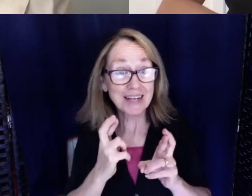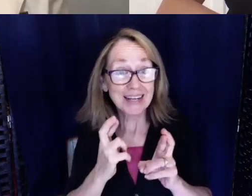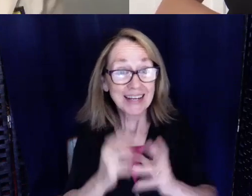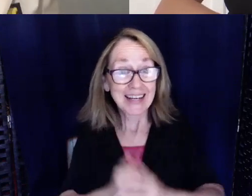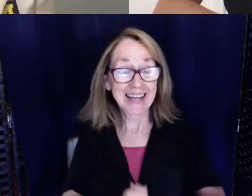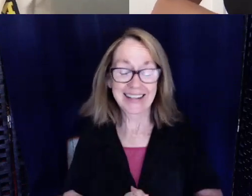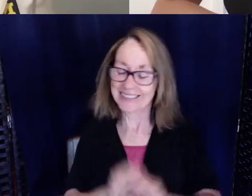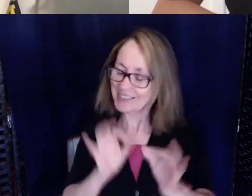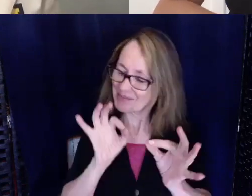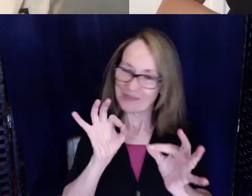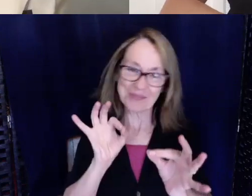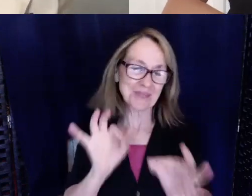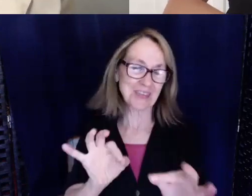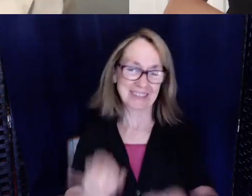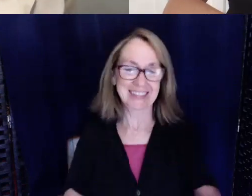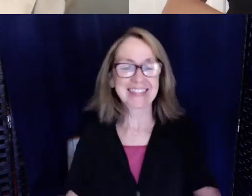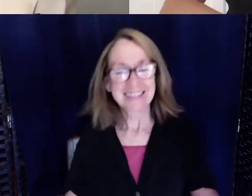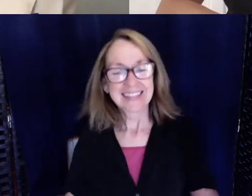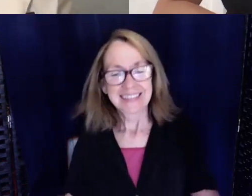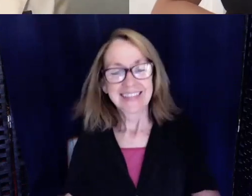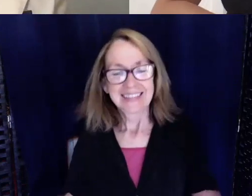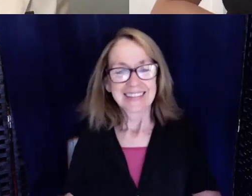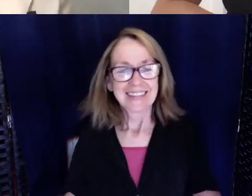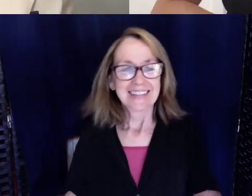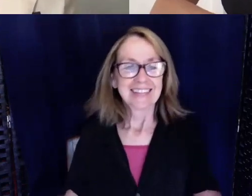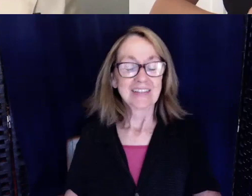Yes, thank you. So Sarah, can you talk a